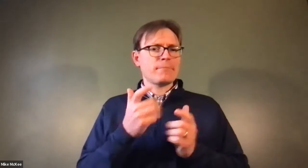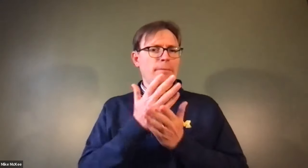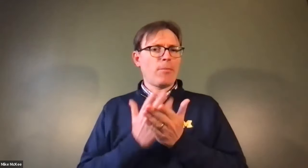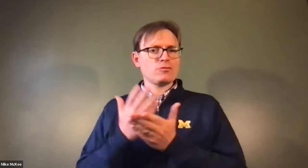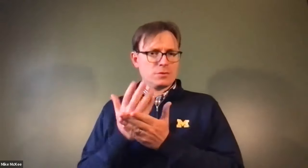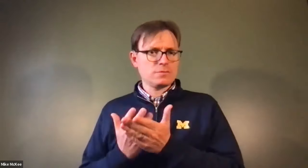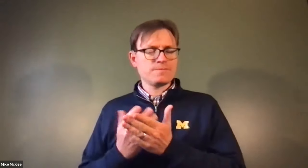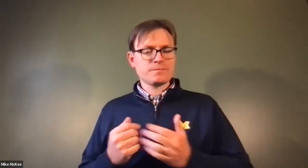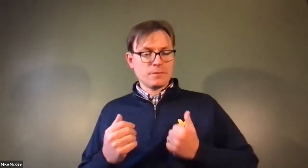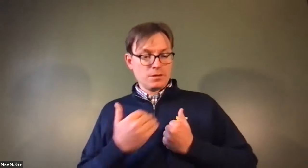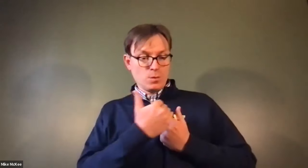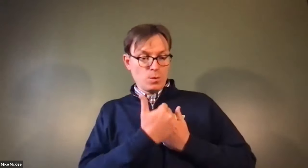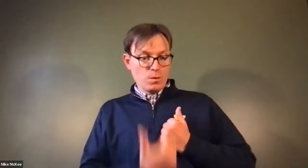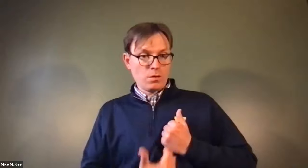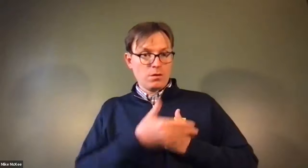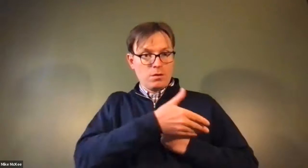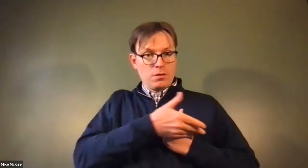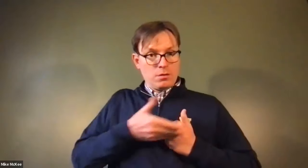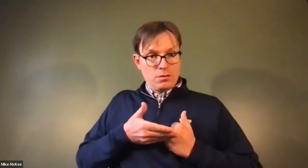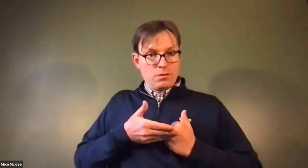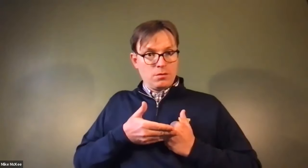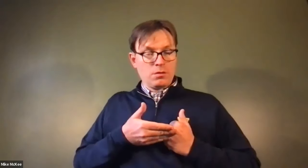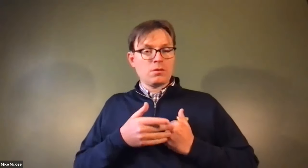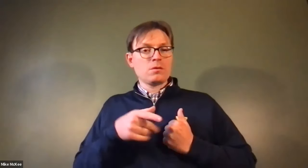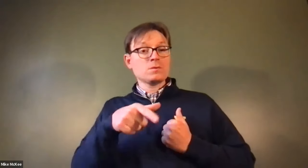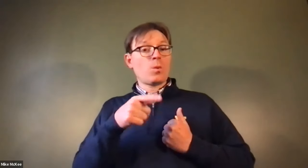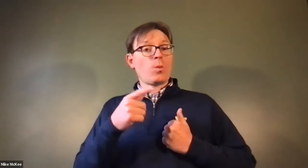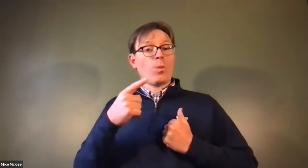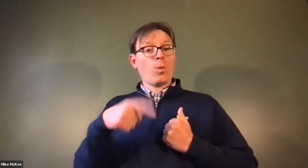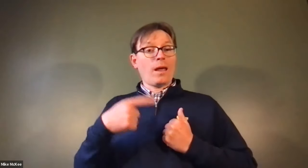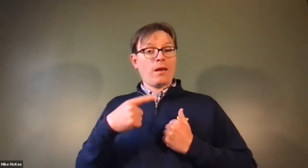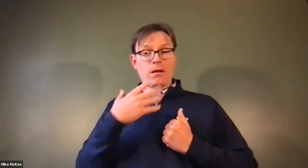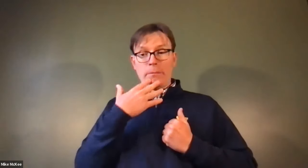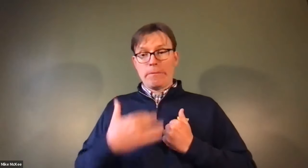James Cech: So there are four main parts to the heart in to cross sections.